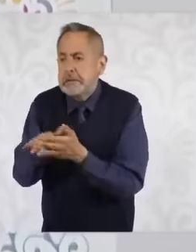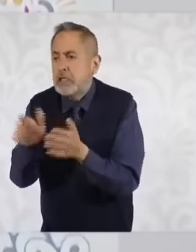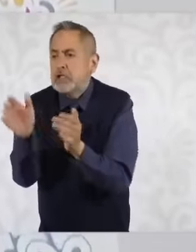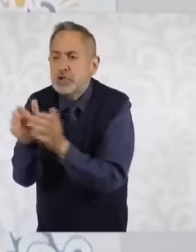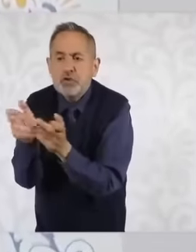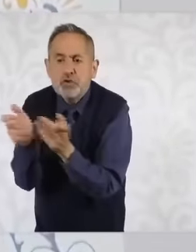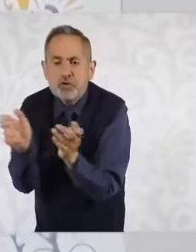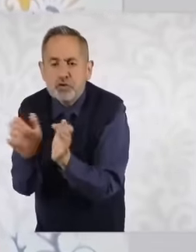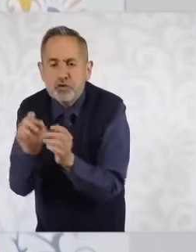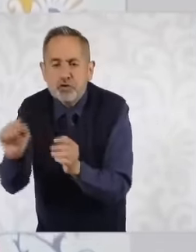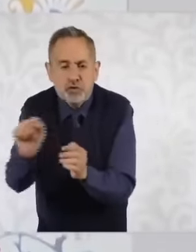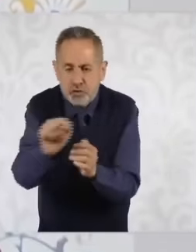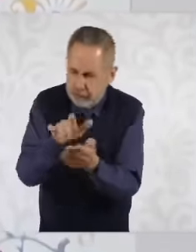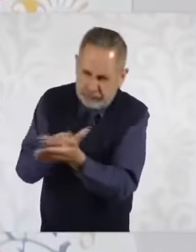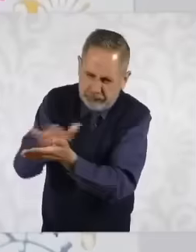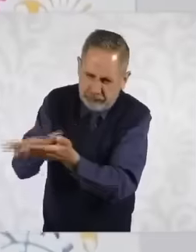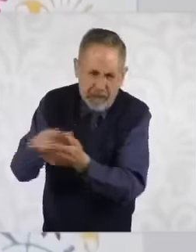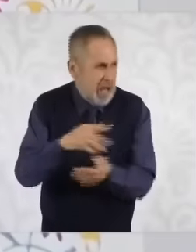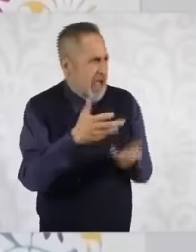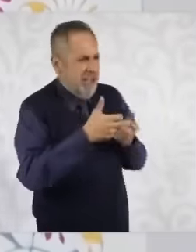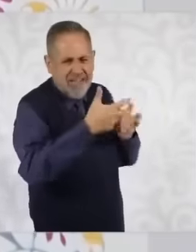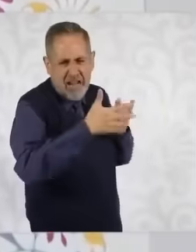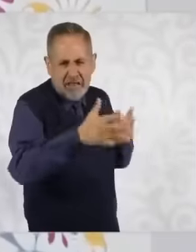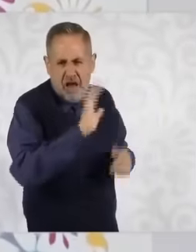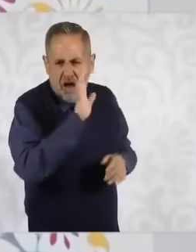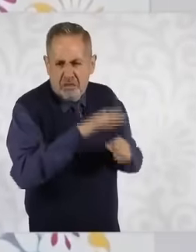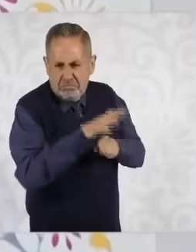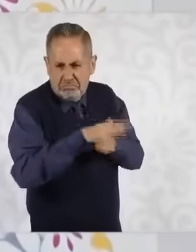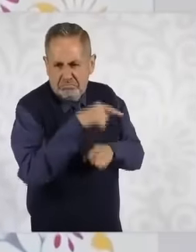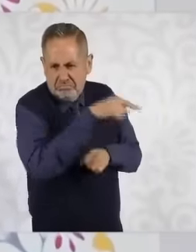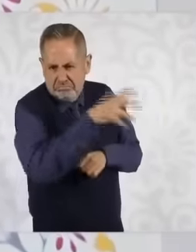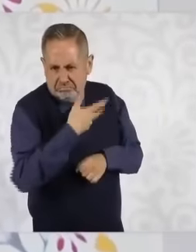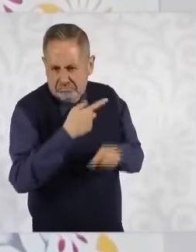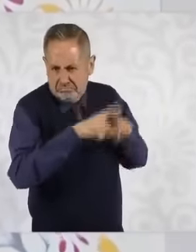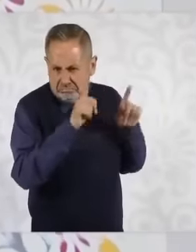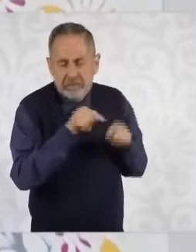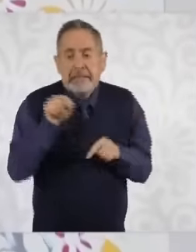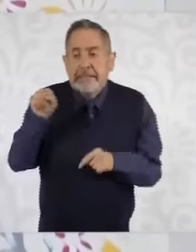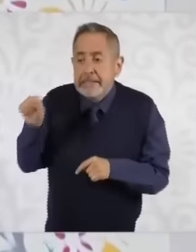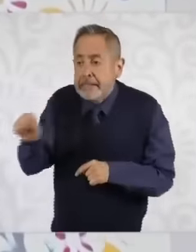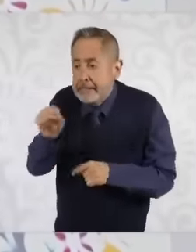producers because the large producers have their own conditions and it is not necessary to support them